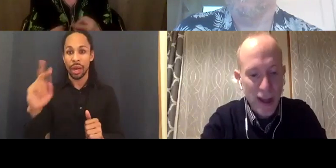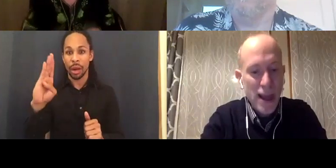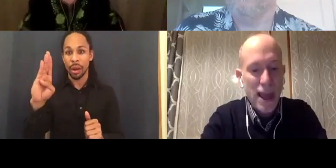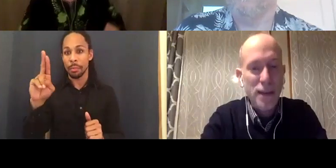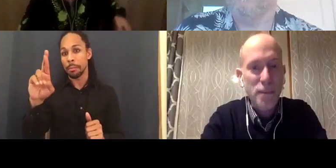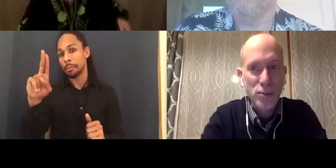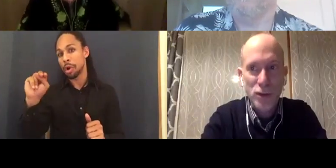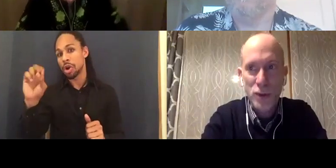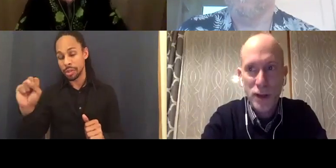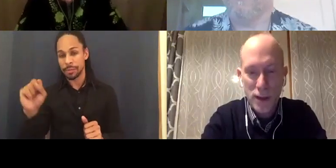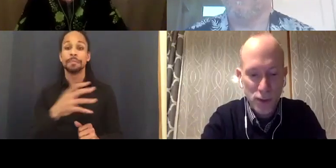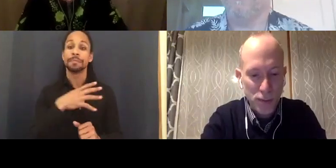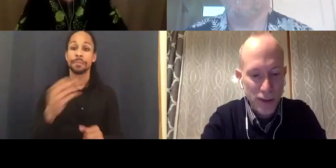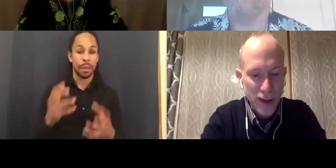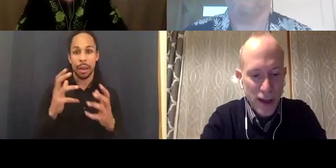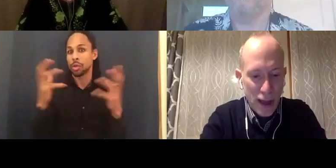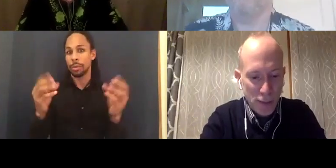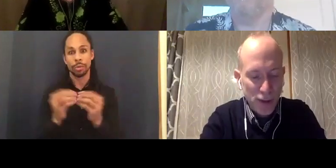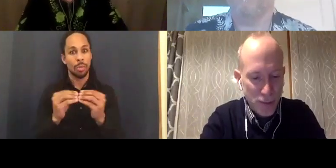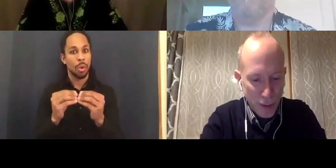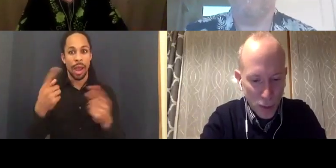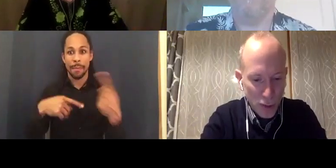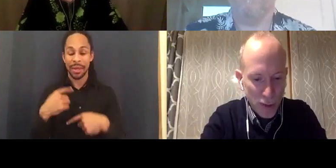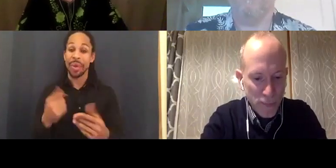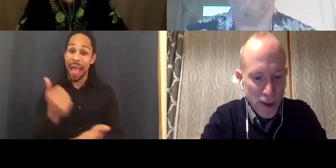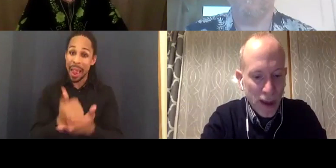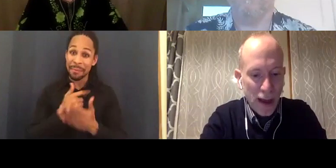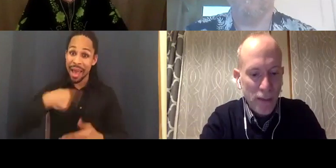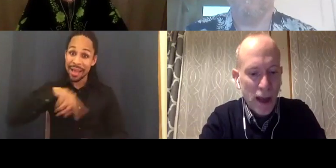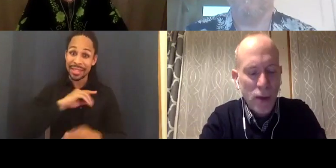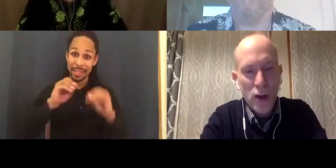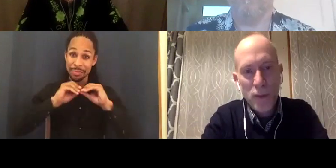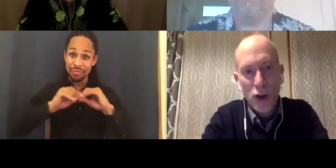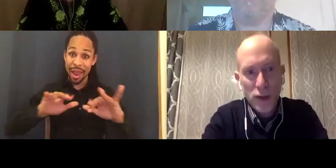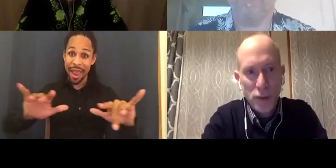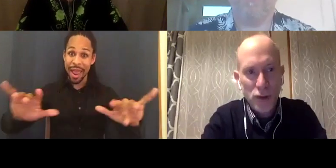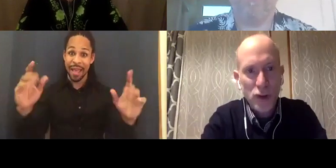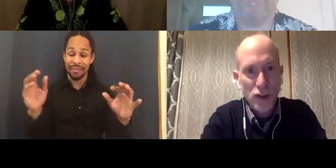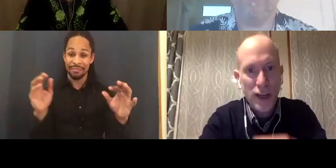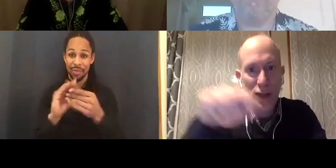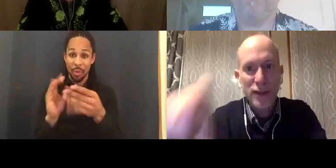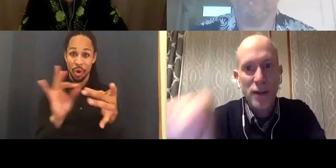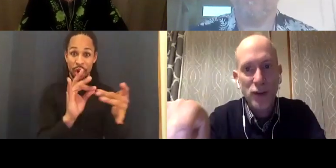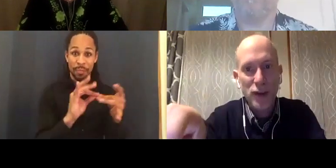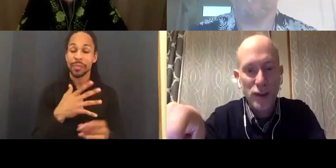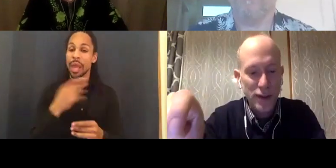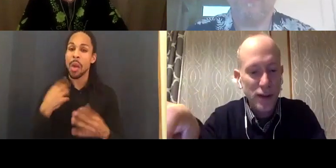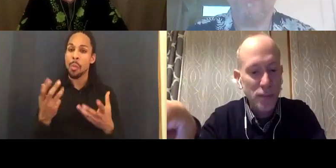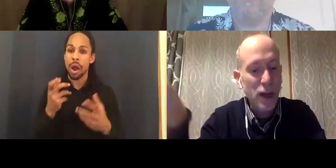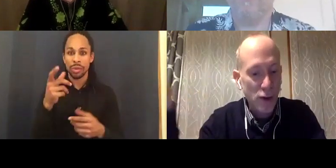Much more to come. Please help us spread the word. I'm also going to push you to check out this conversation is going to be on our